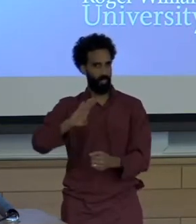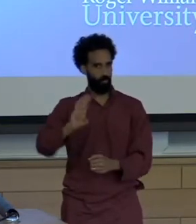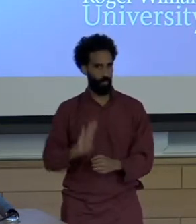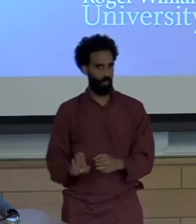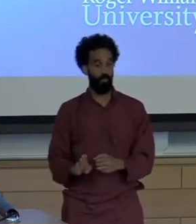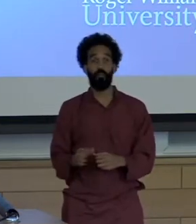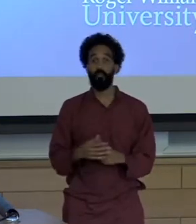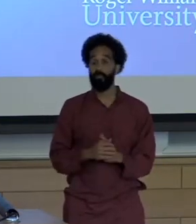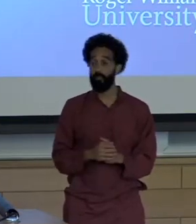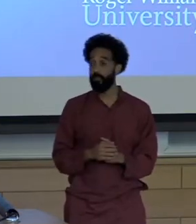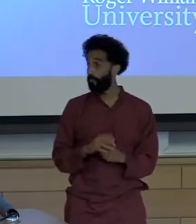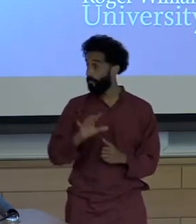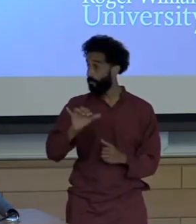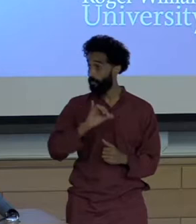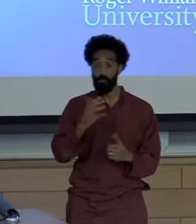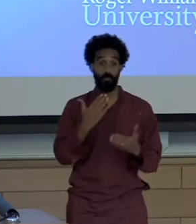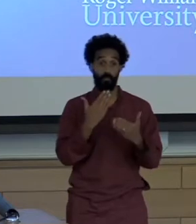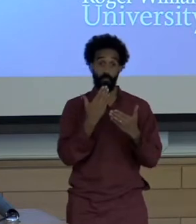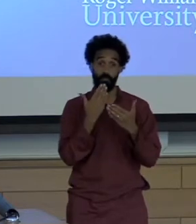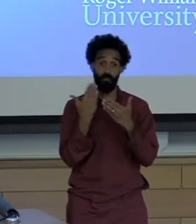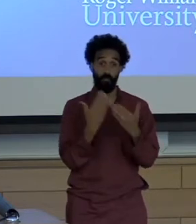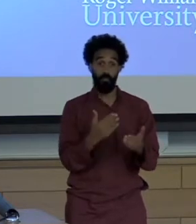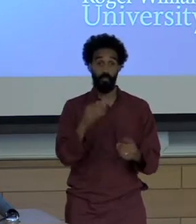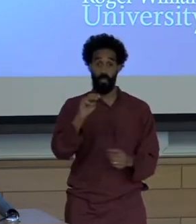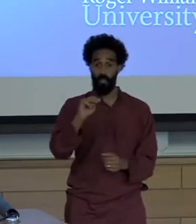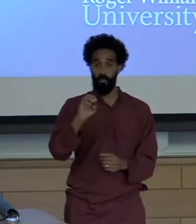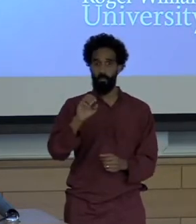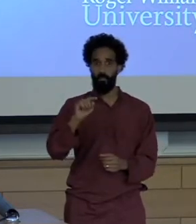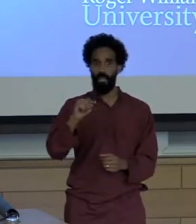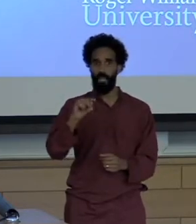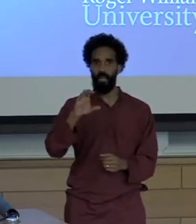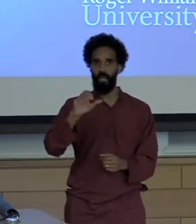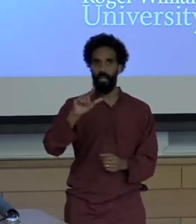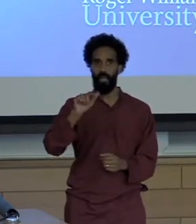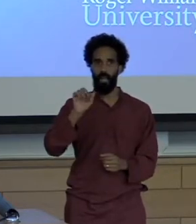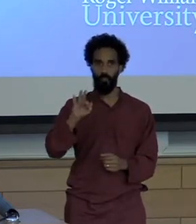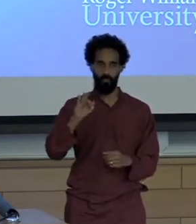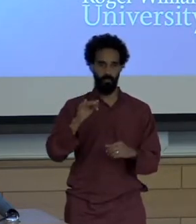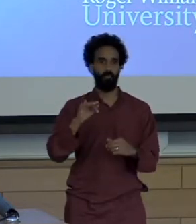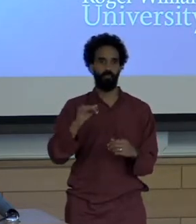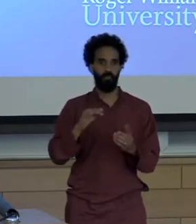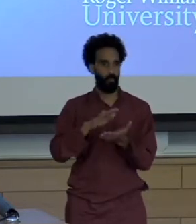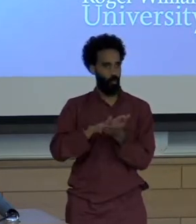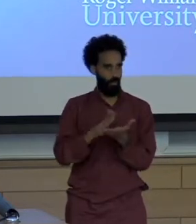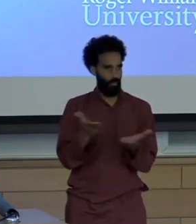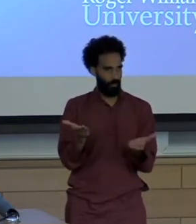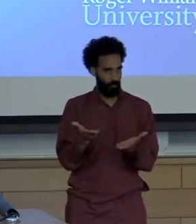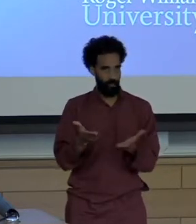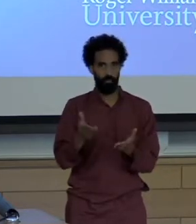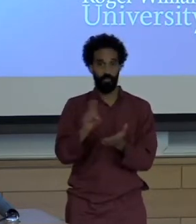also, thank the Metcalf Institute and the University of Rhode Island for bringing me across the bay to